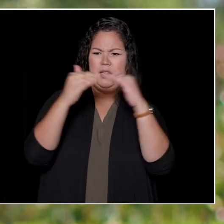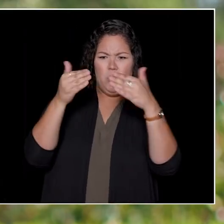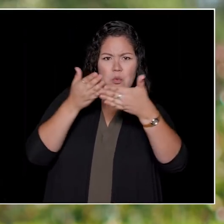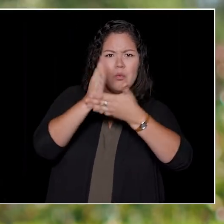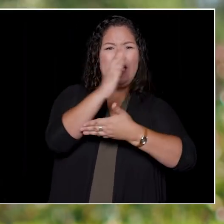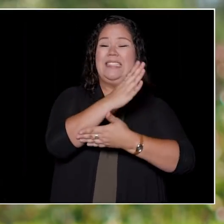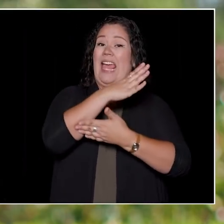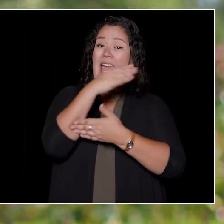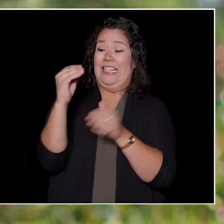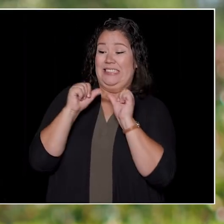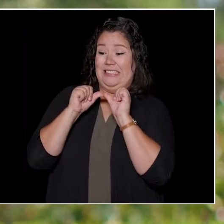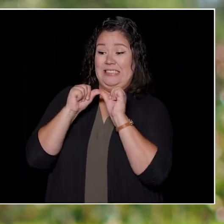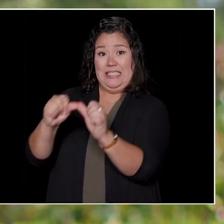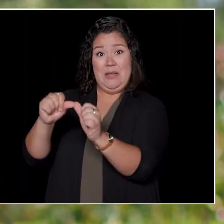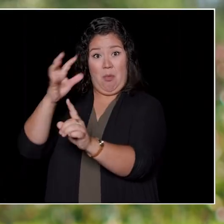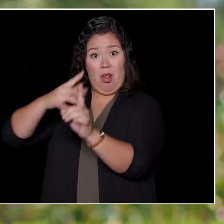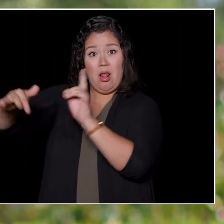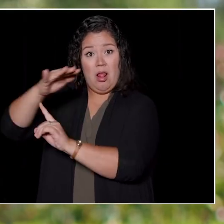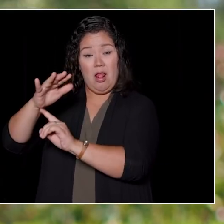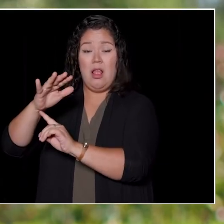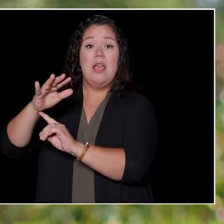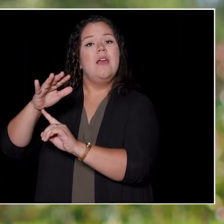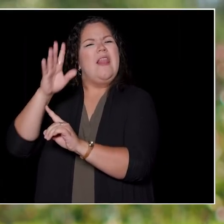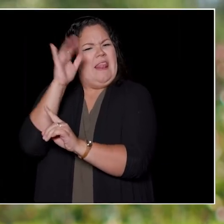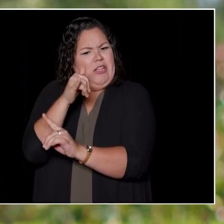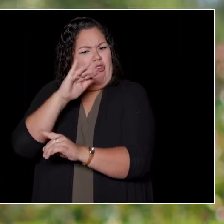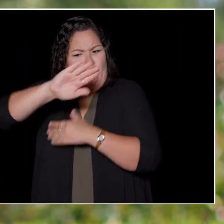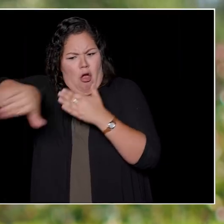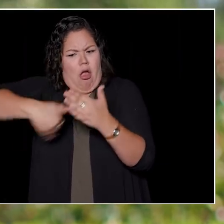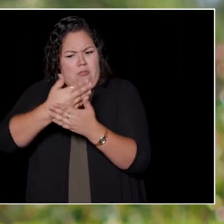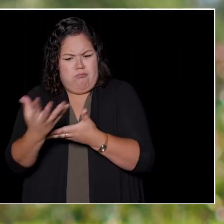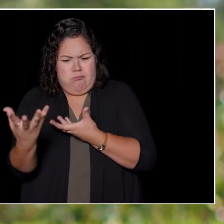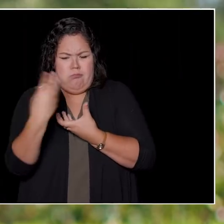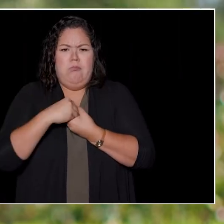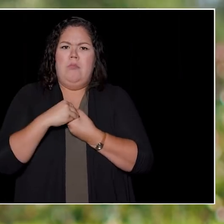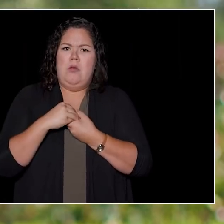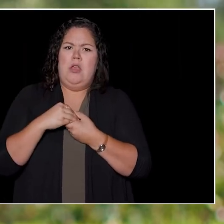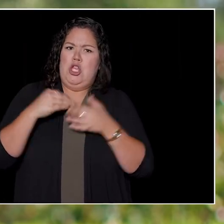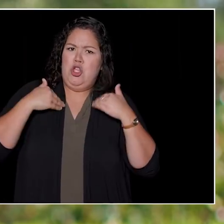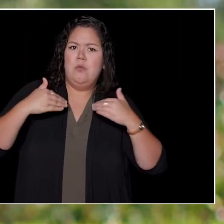equal rights and a sustainable planet are fundamental human rights